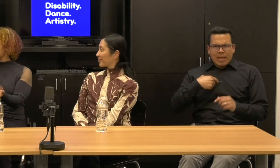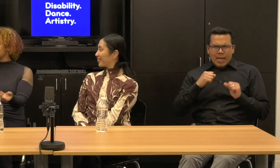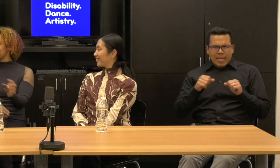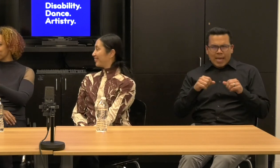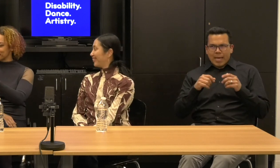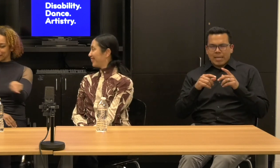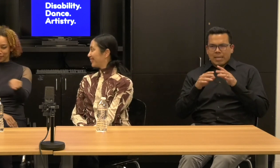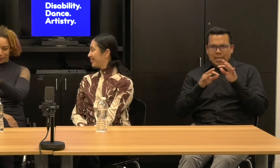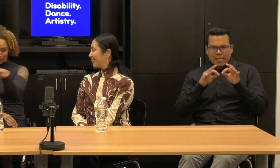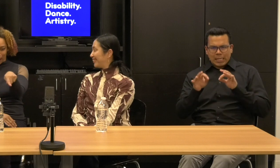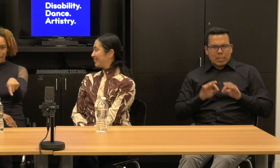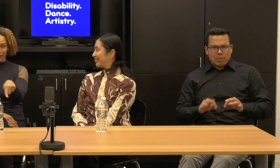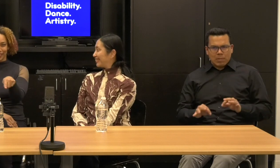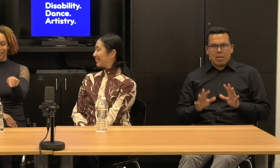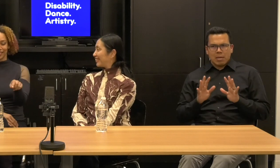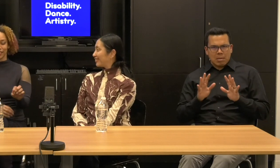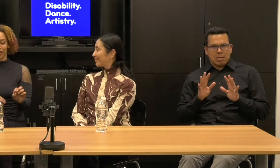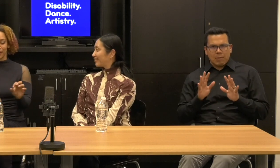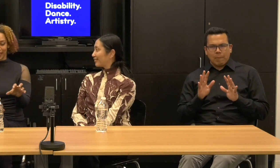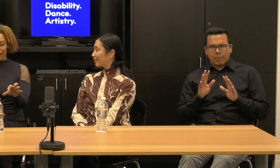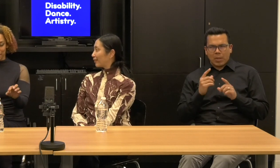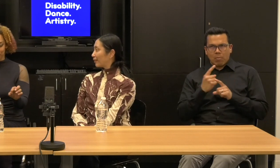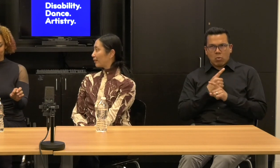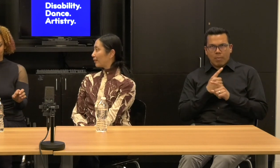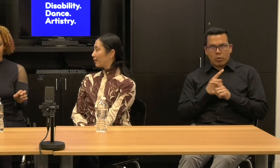Okay.